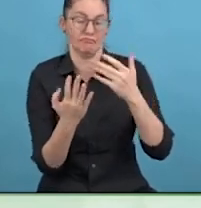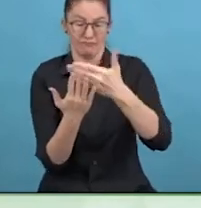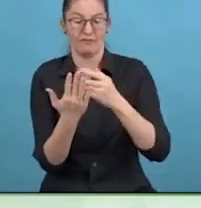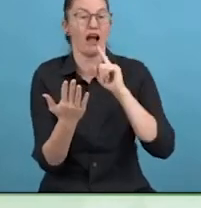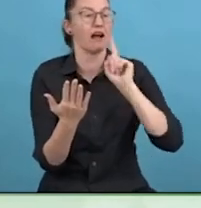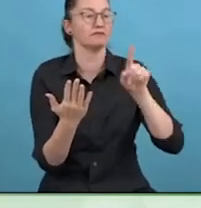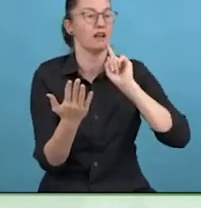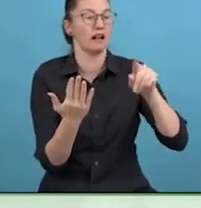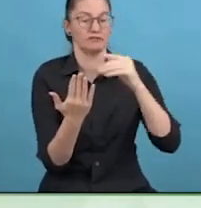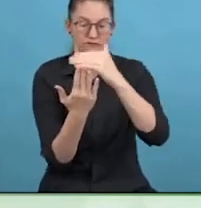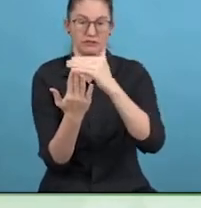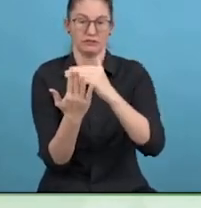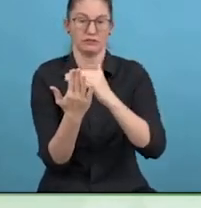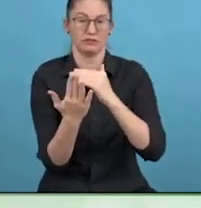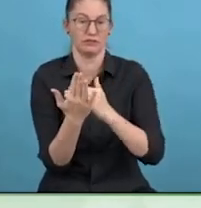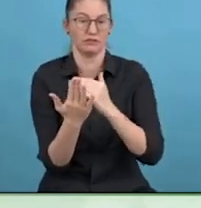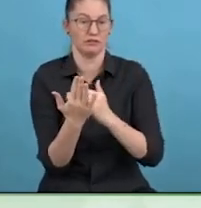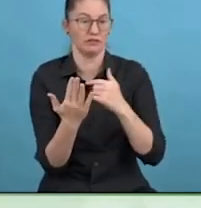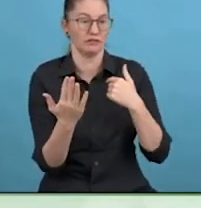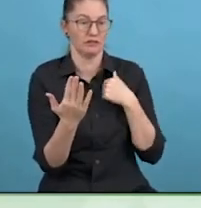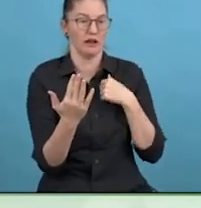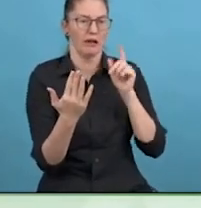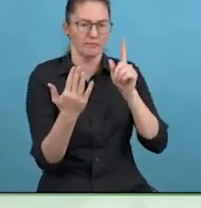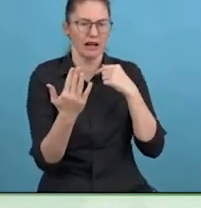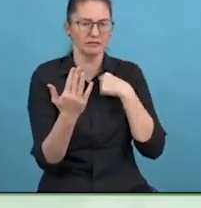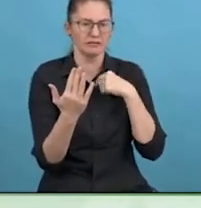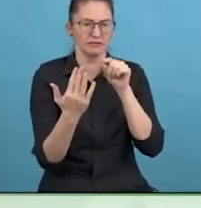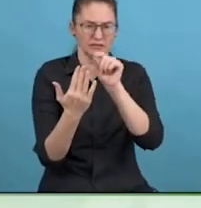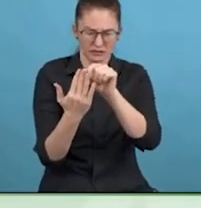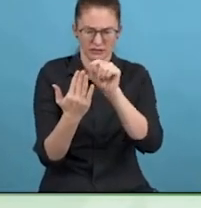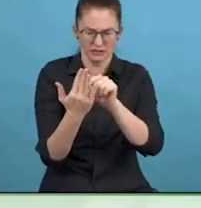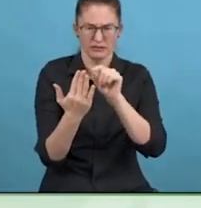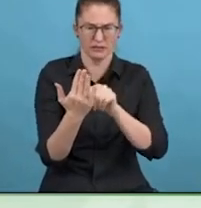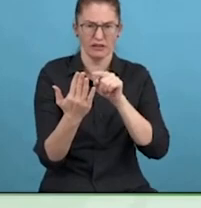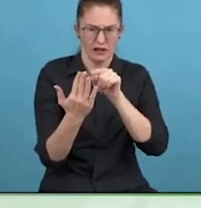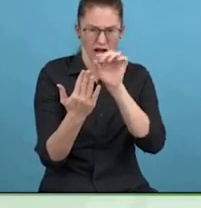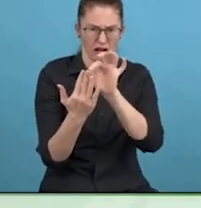I had one allocated to me, I have worked with her ever since.